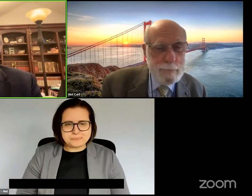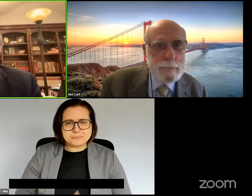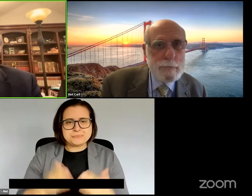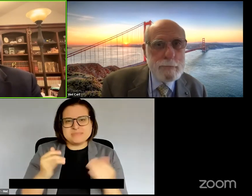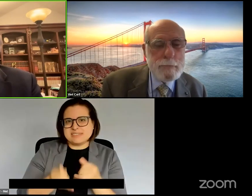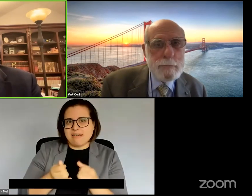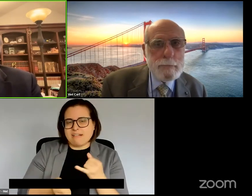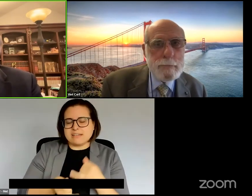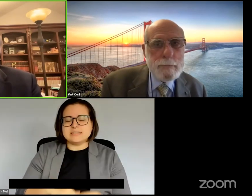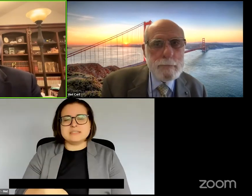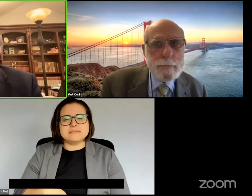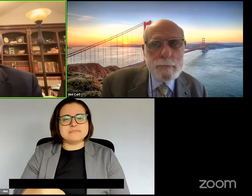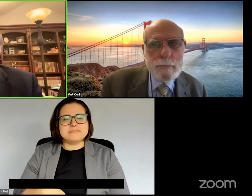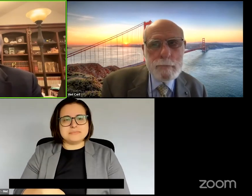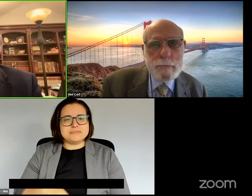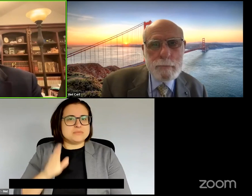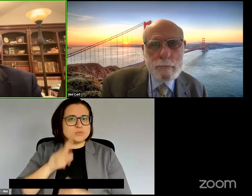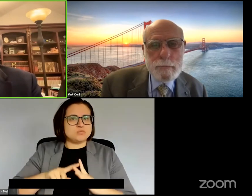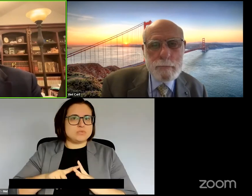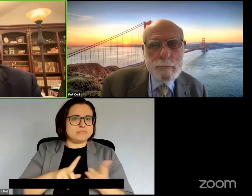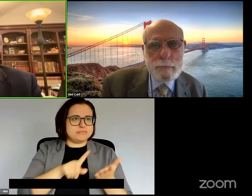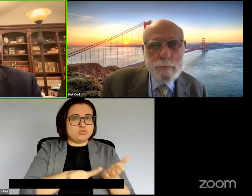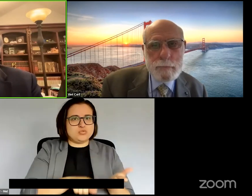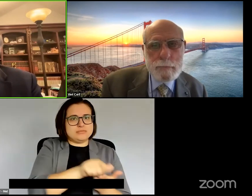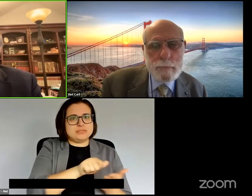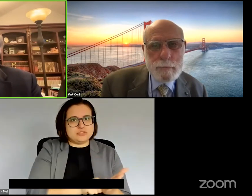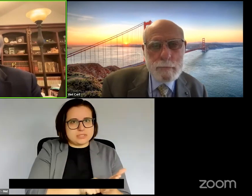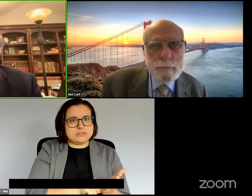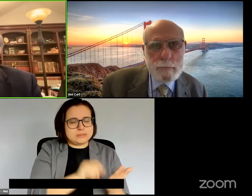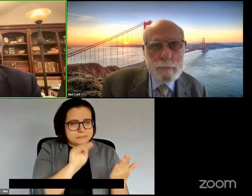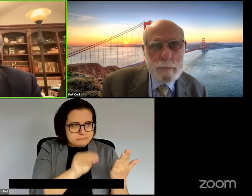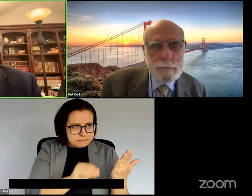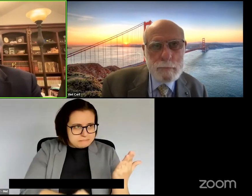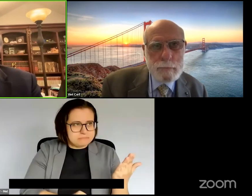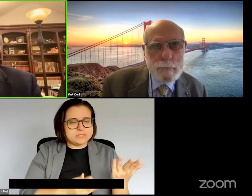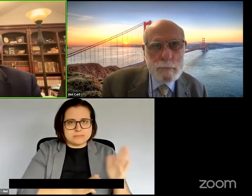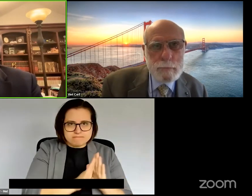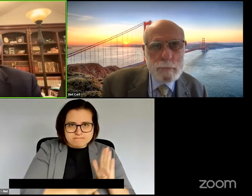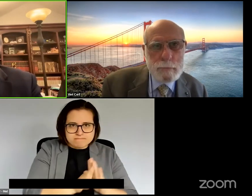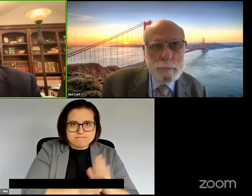end the day by starting to build these research agendas which we will then build over time.